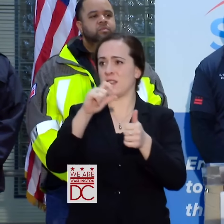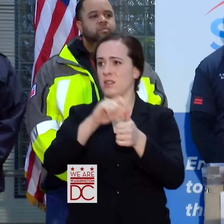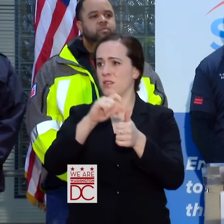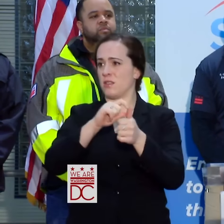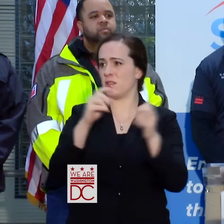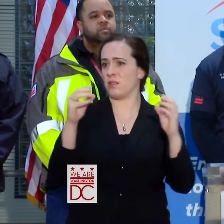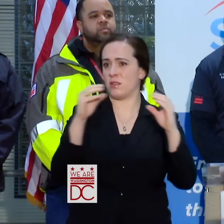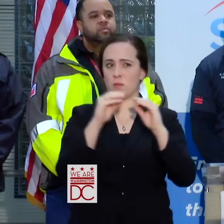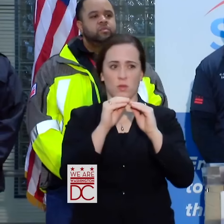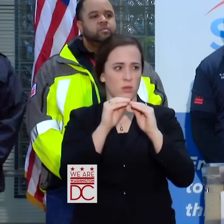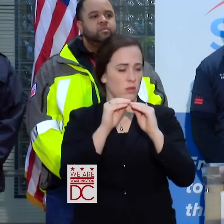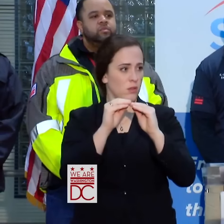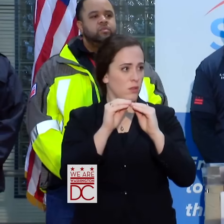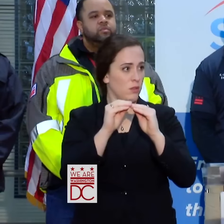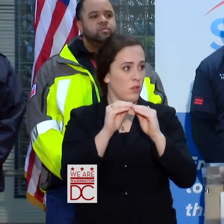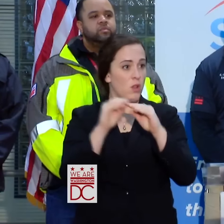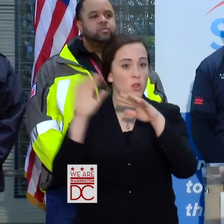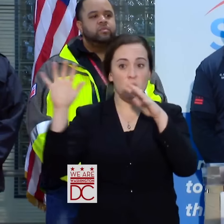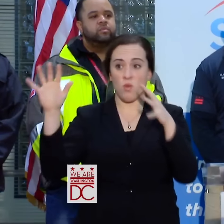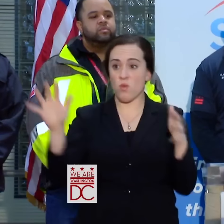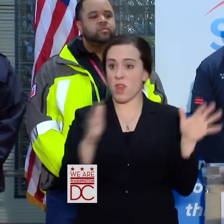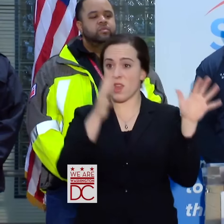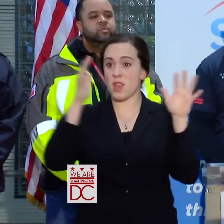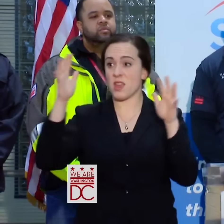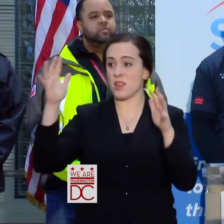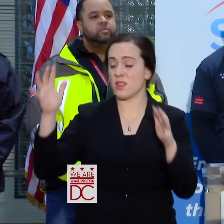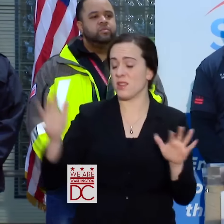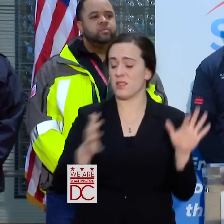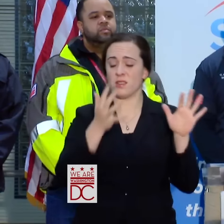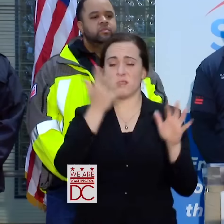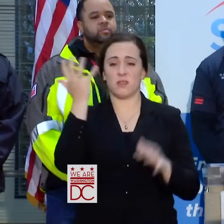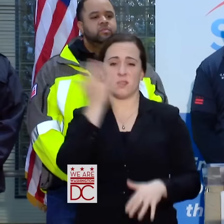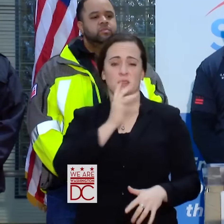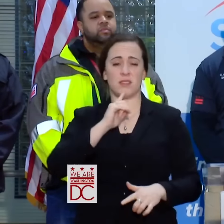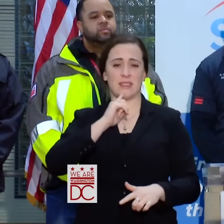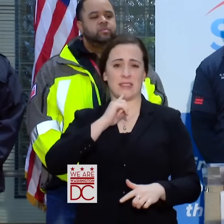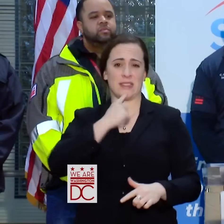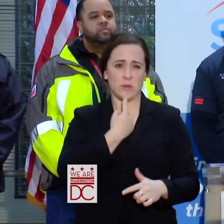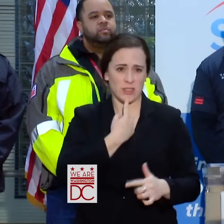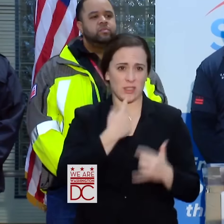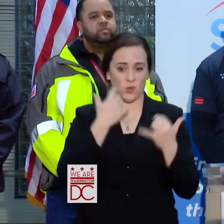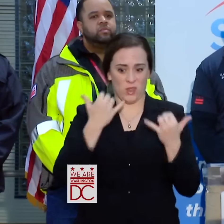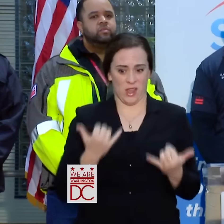WE ALSO EXPECT THE WINDS TO BE THE MOST SIGNIFICANT TODAY.